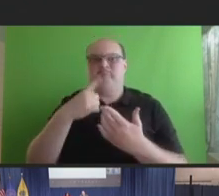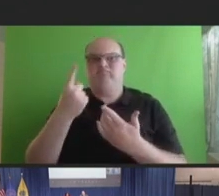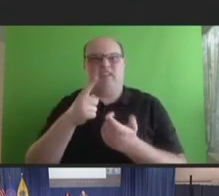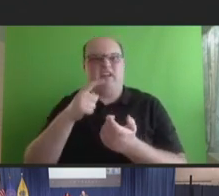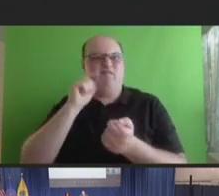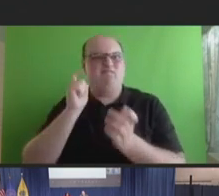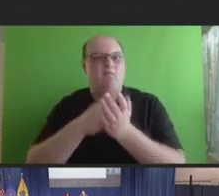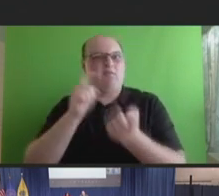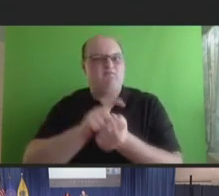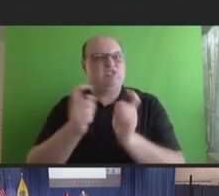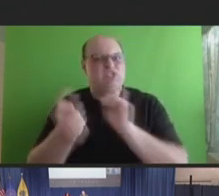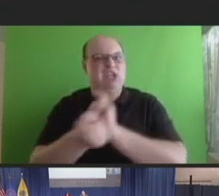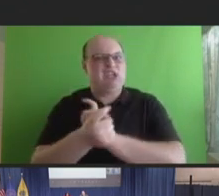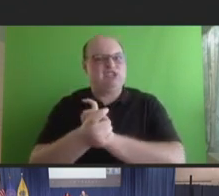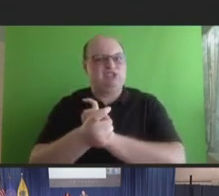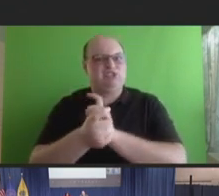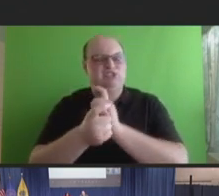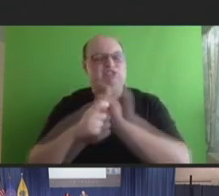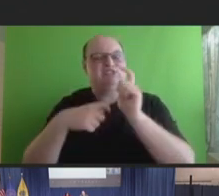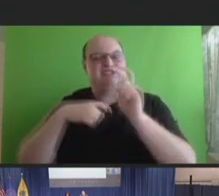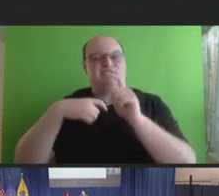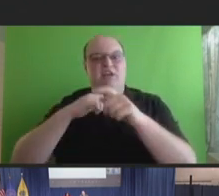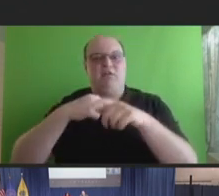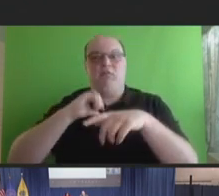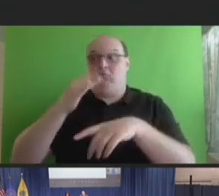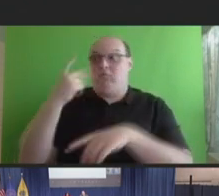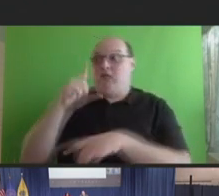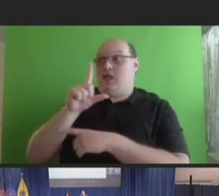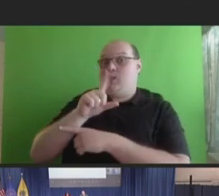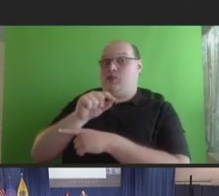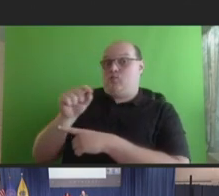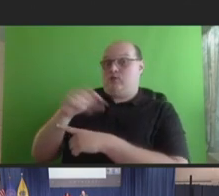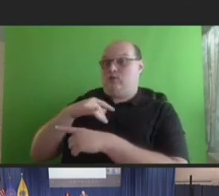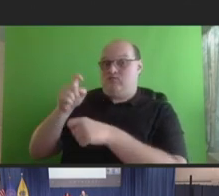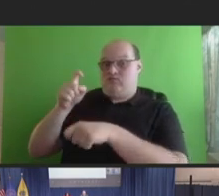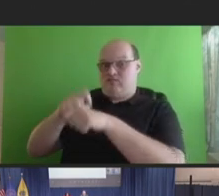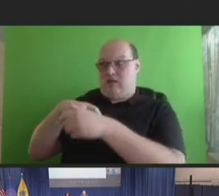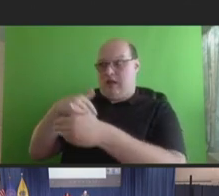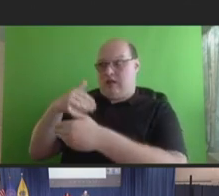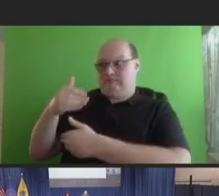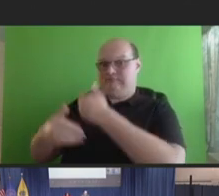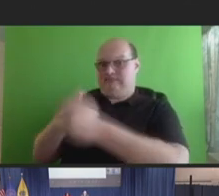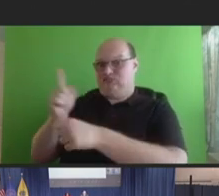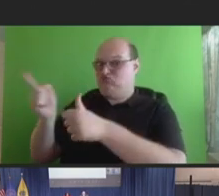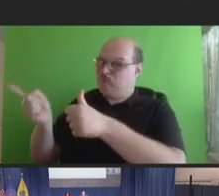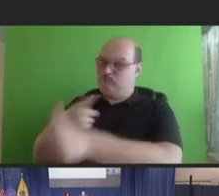as compared to where we were in 2020 when the first COVID vaccines hit." And I think